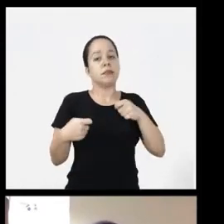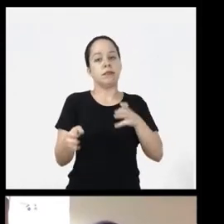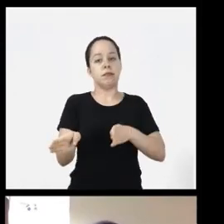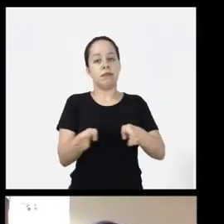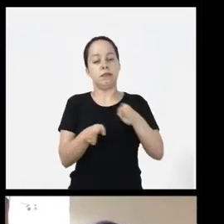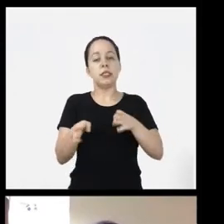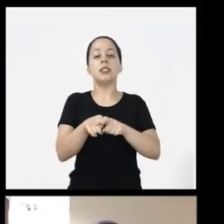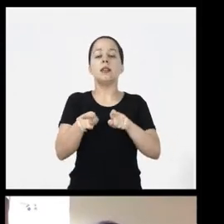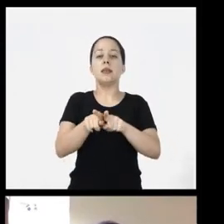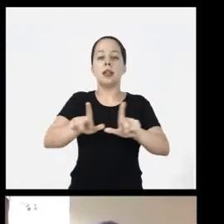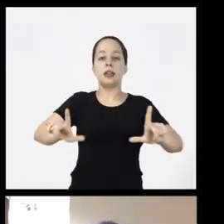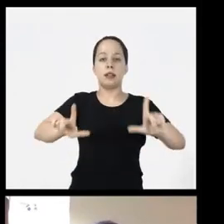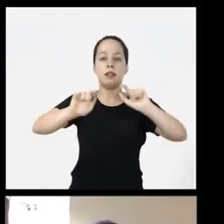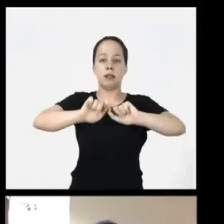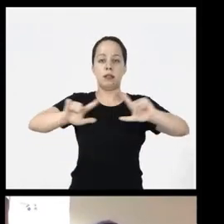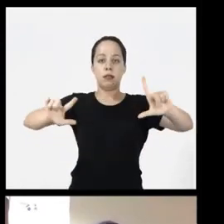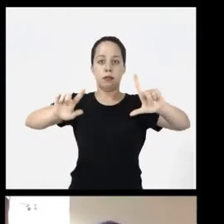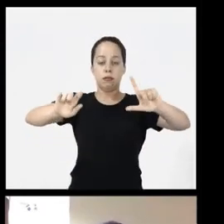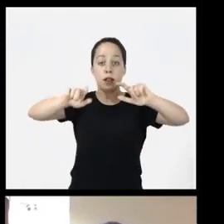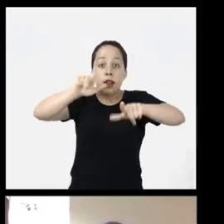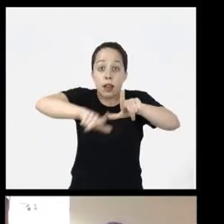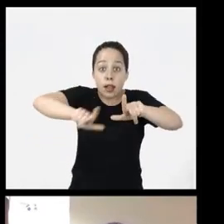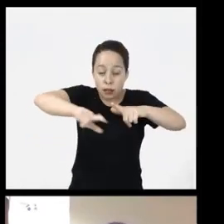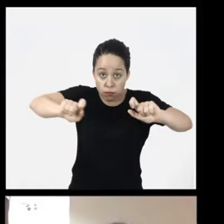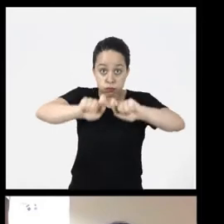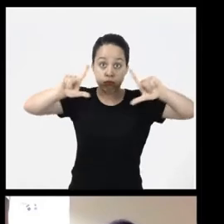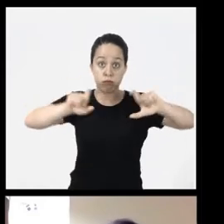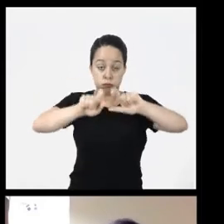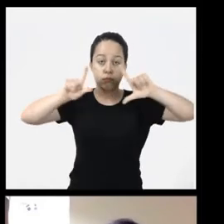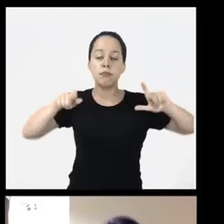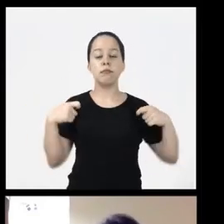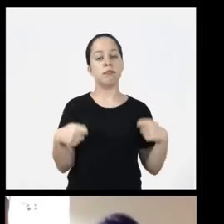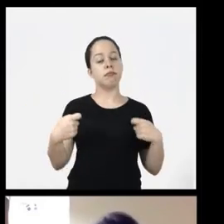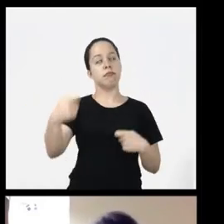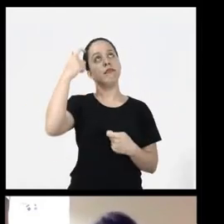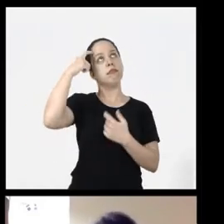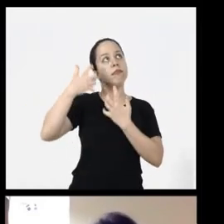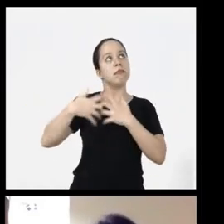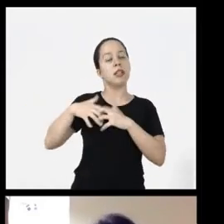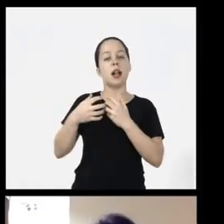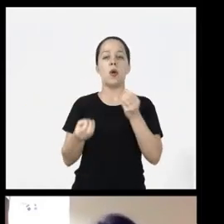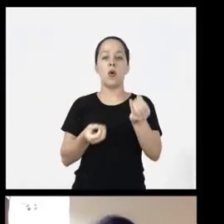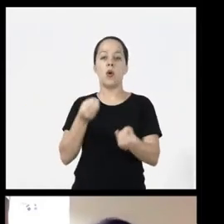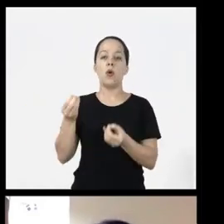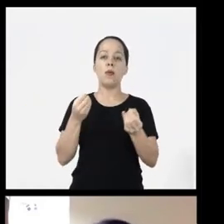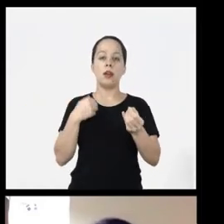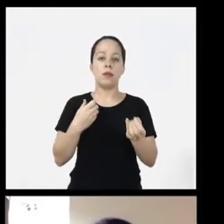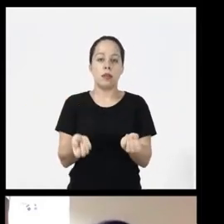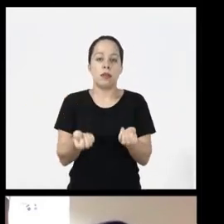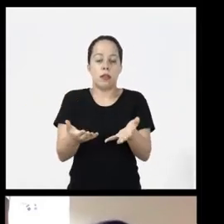be using the feature are creators so all this I need to consider when I produce a